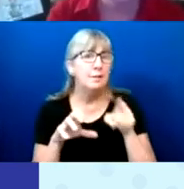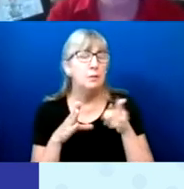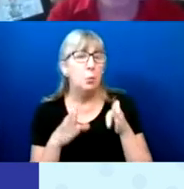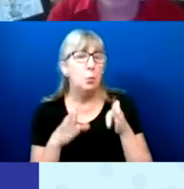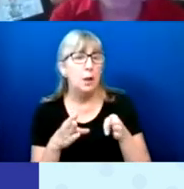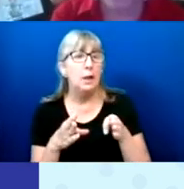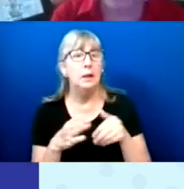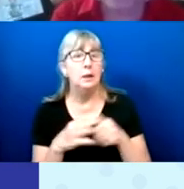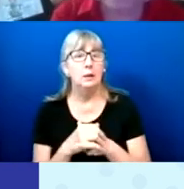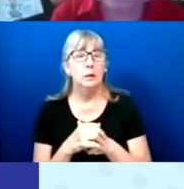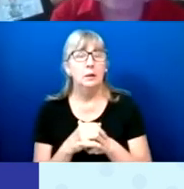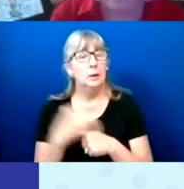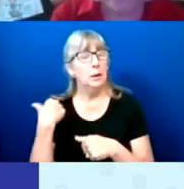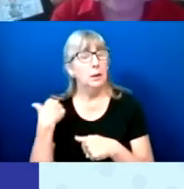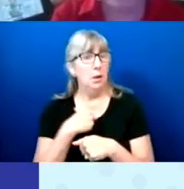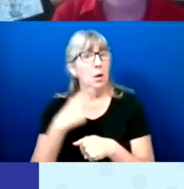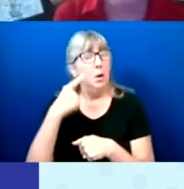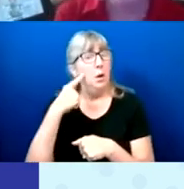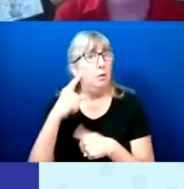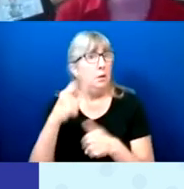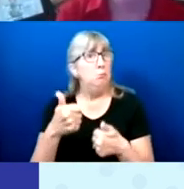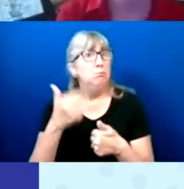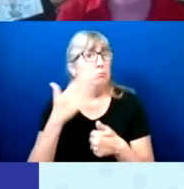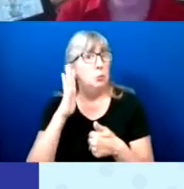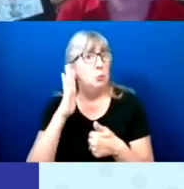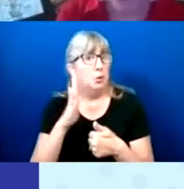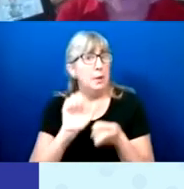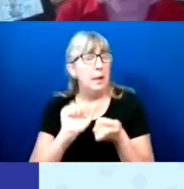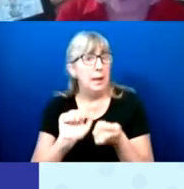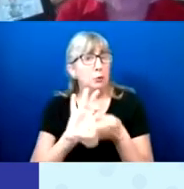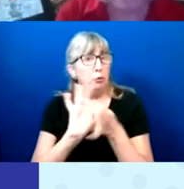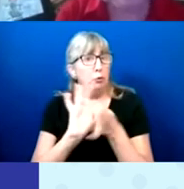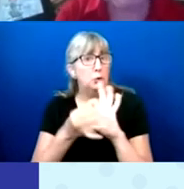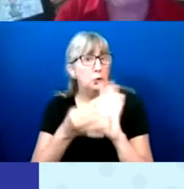But we think we're going to be able to interpret it pretty well.